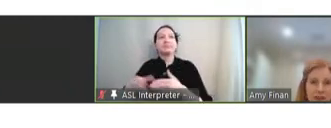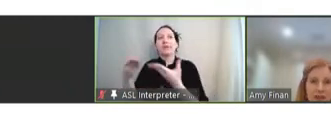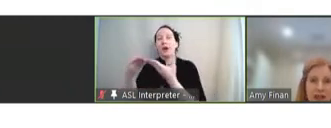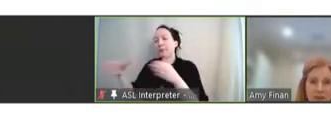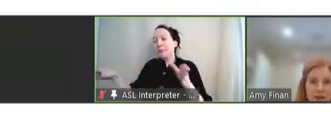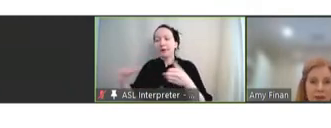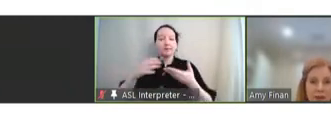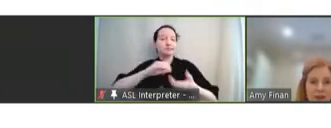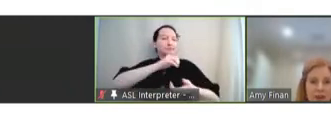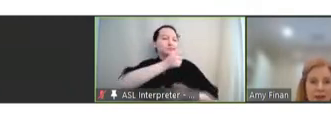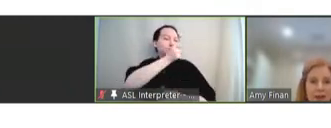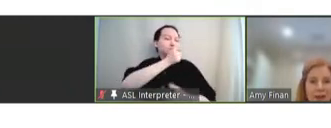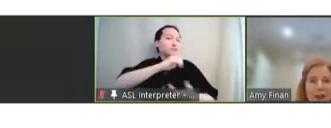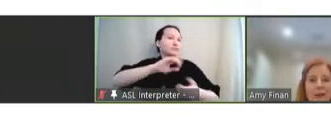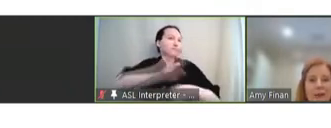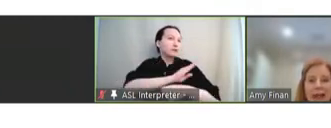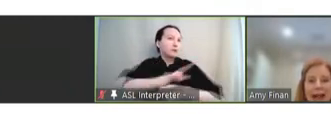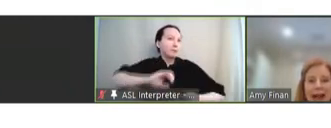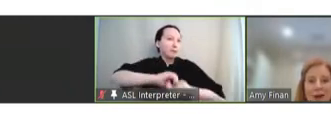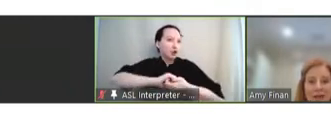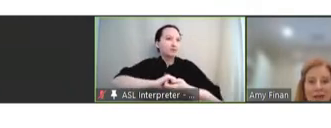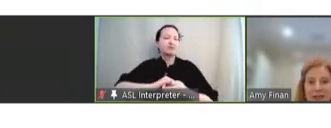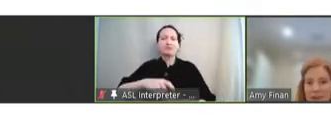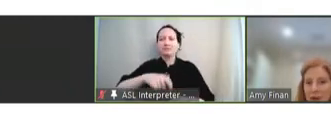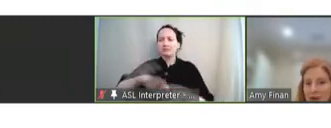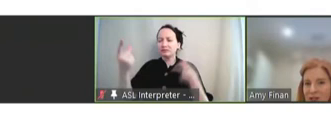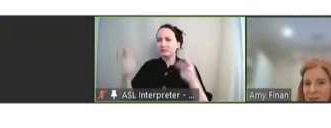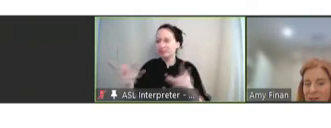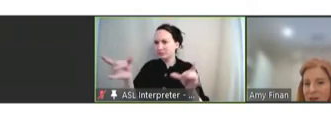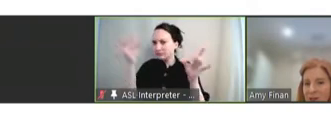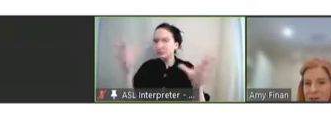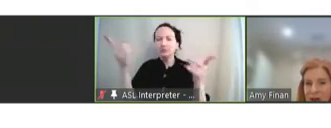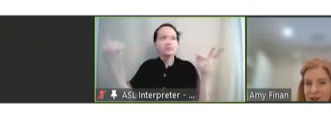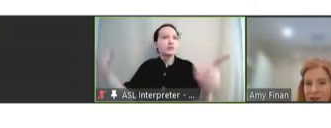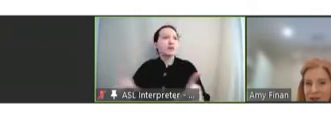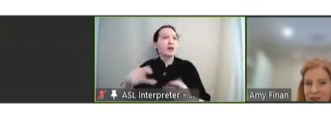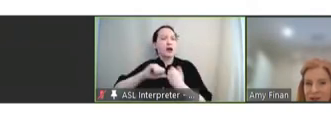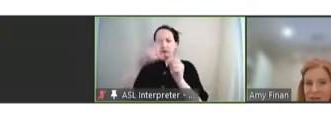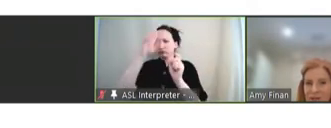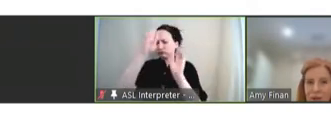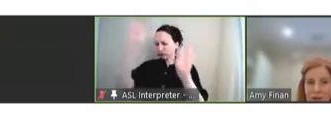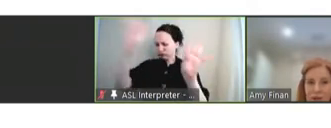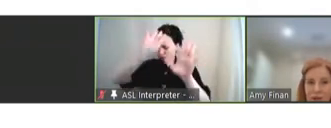in times of crisis. But how must these partnerships be reimagined for the future